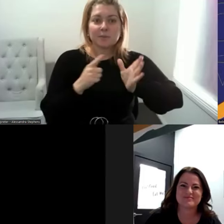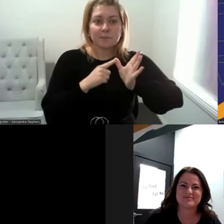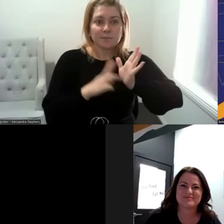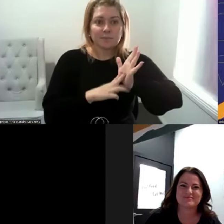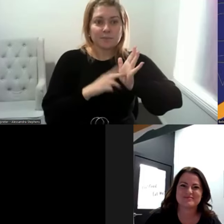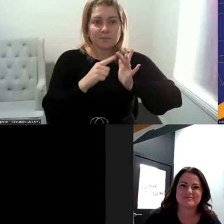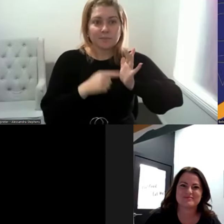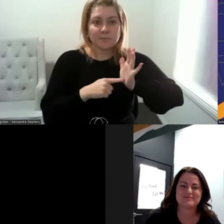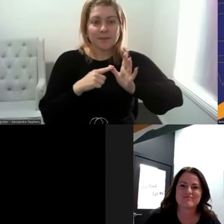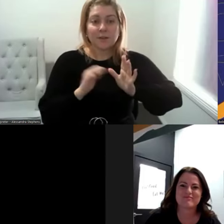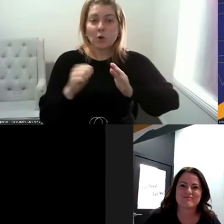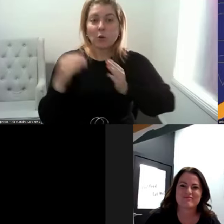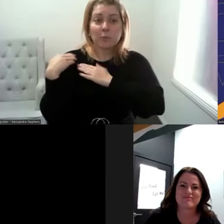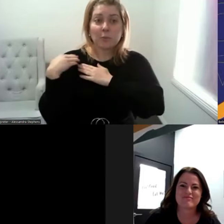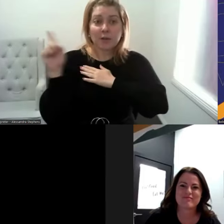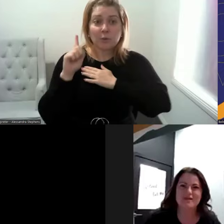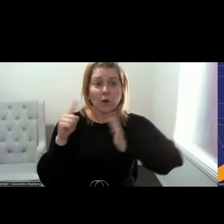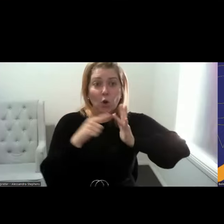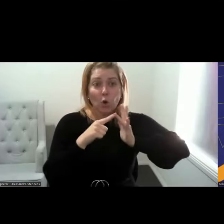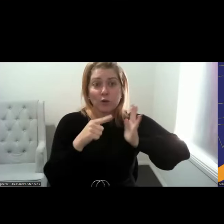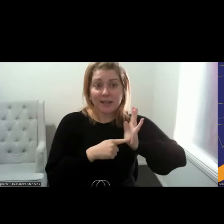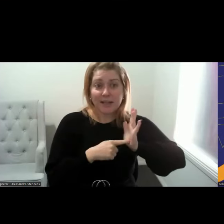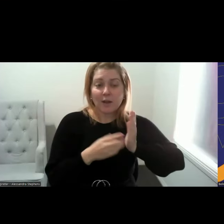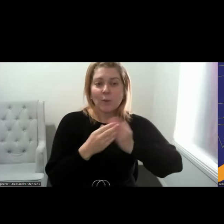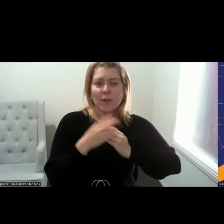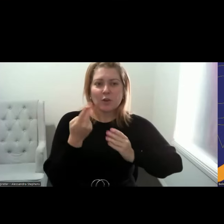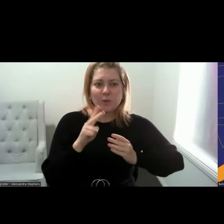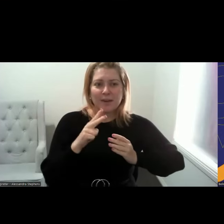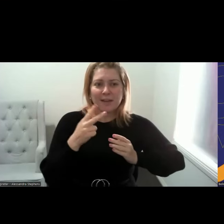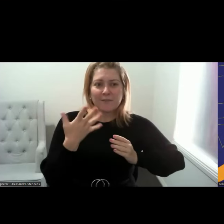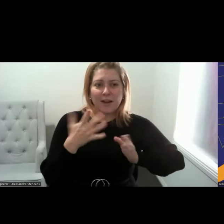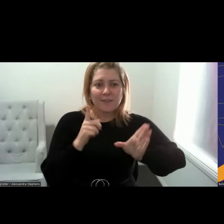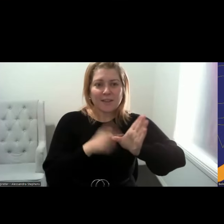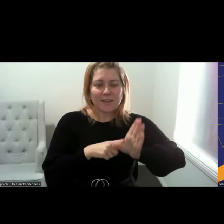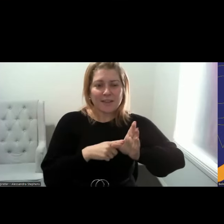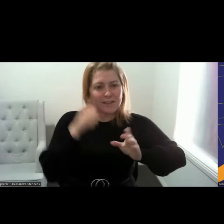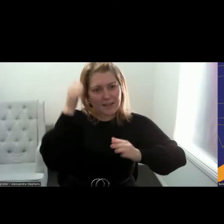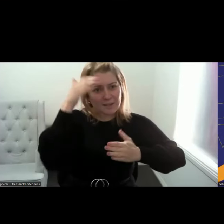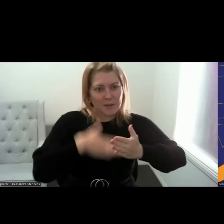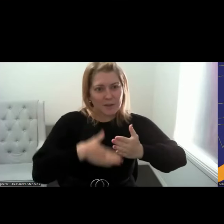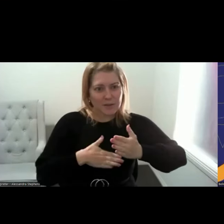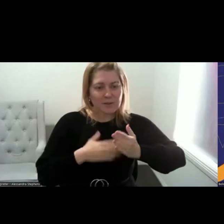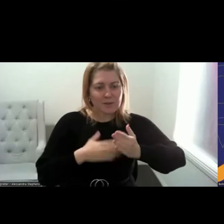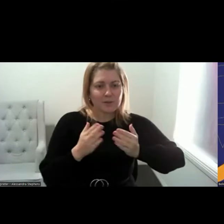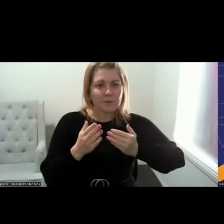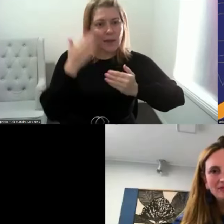occupational therapist with 25 years of experience in neurological rehabilitation, with the passion